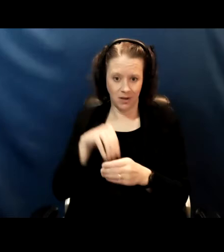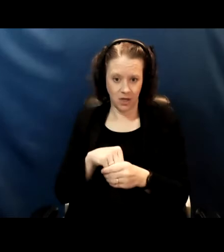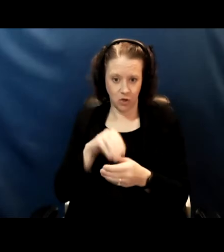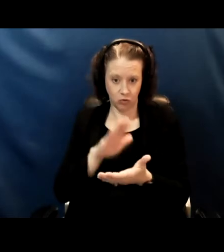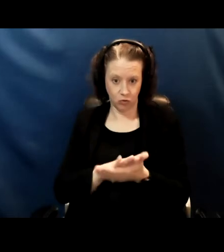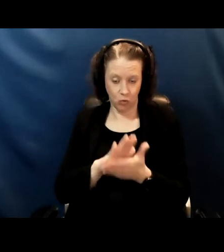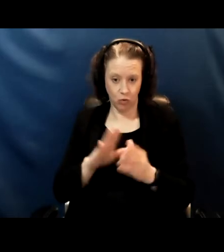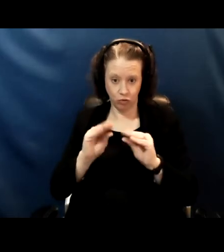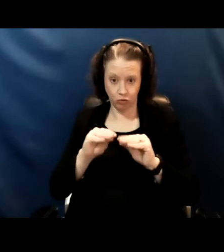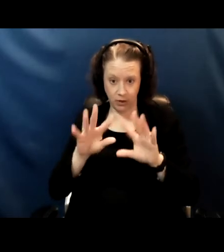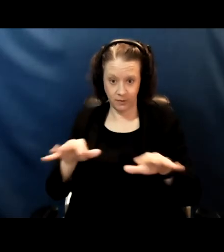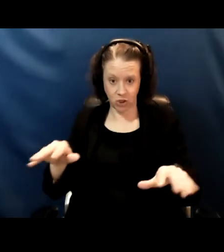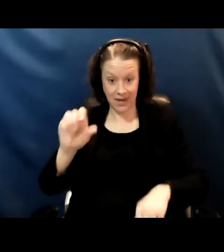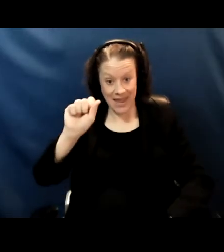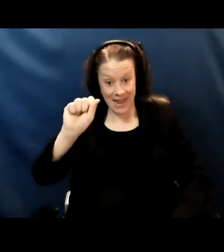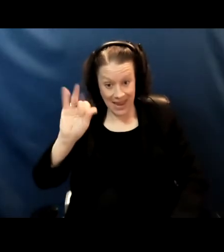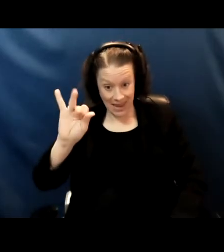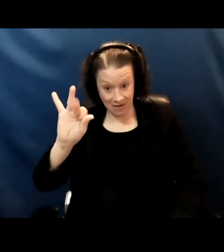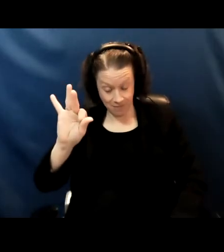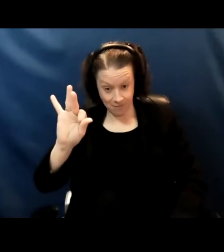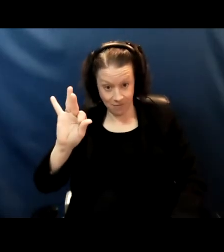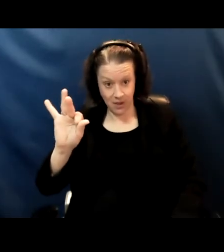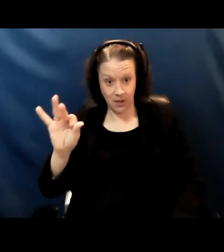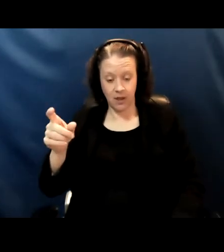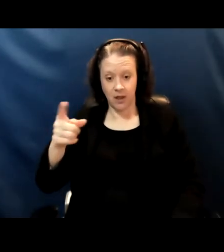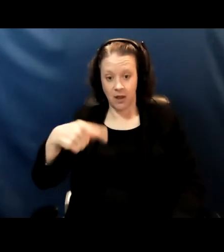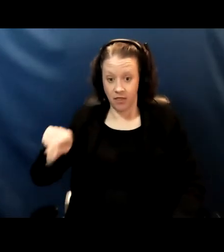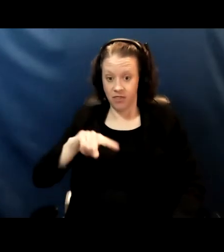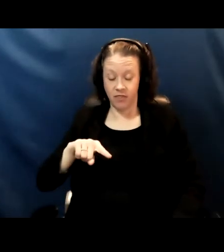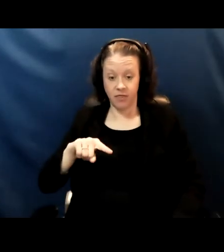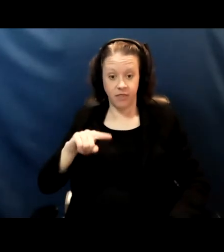as long as they were observing things like masking,